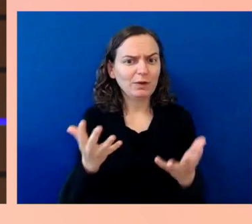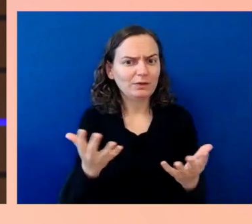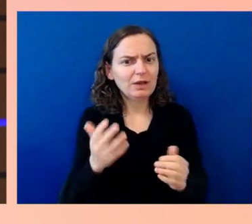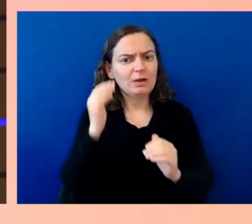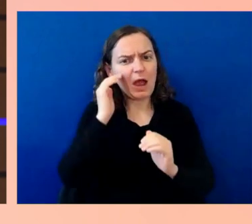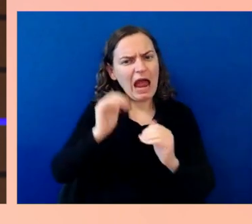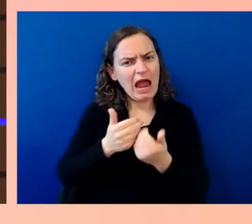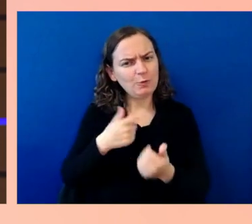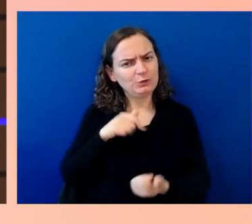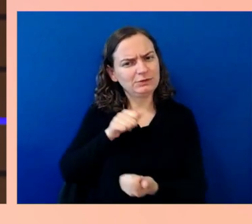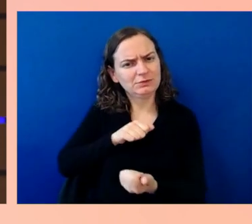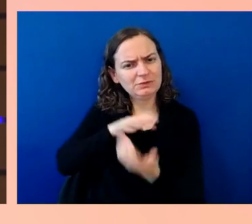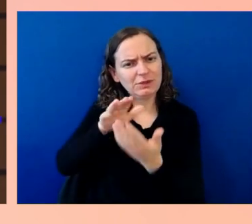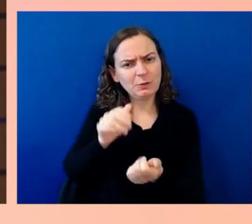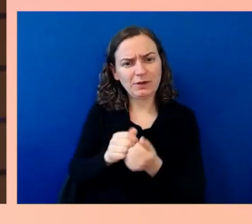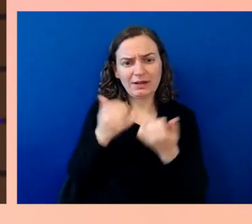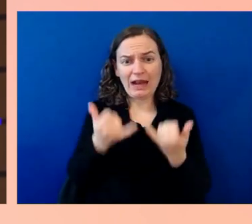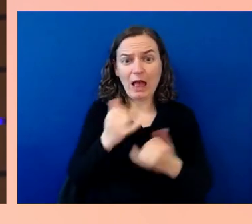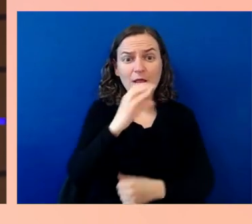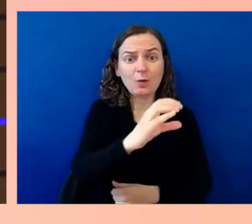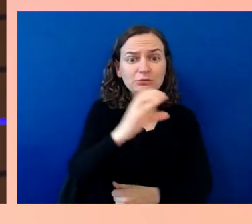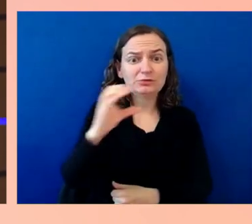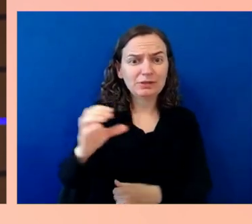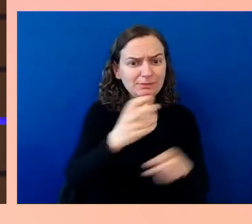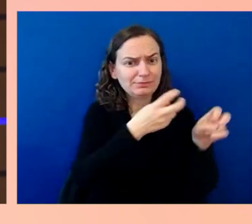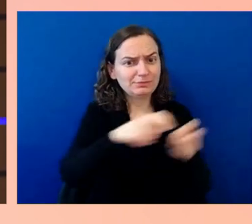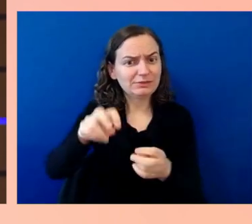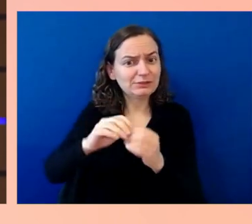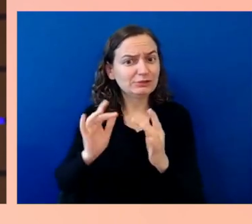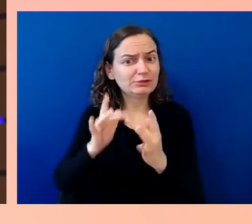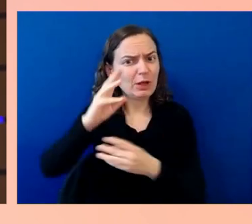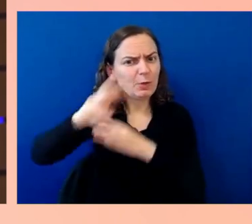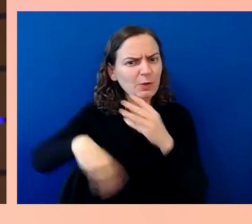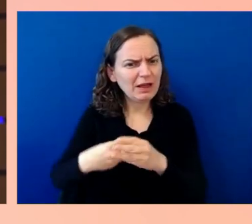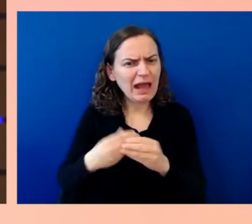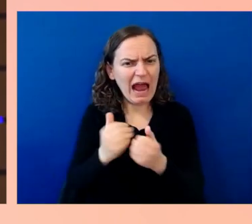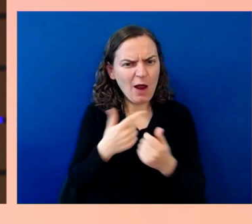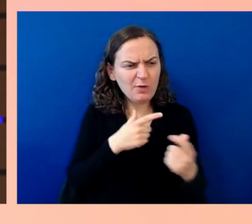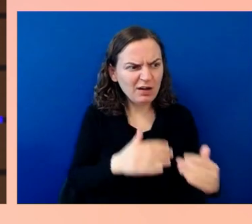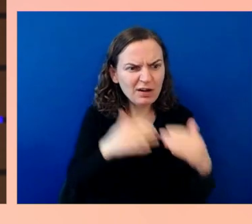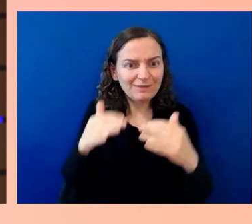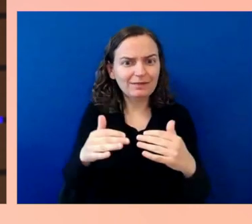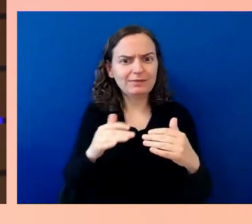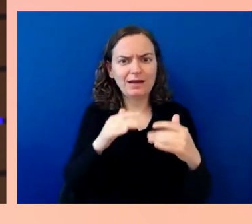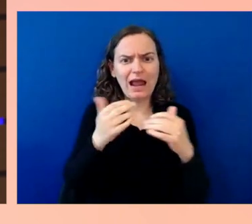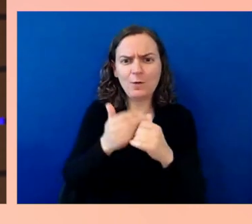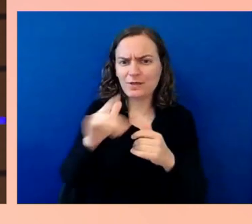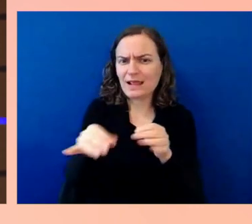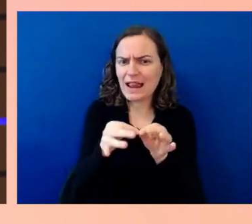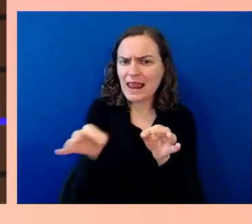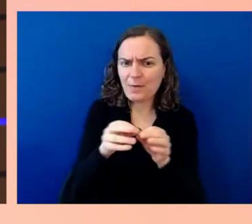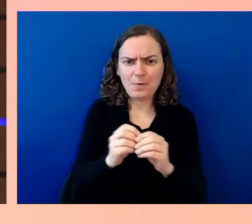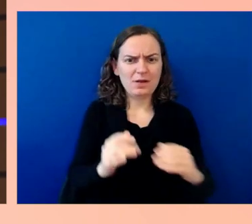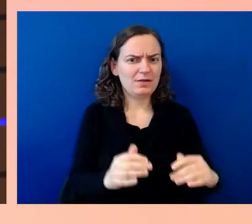those languages and make that easy to do, and what's that change? Then, of course, we very quickly got into the next level, which